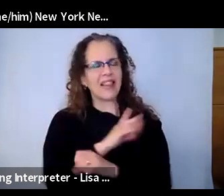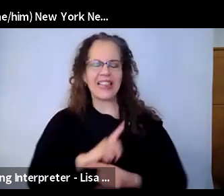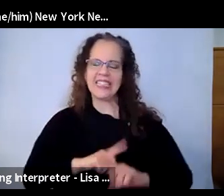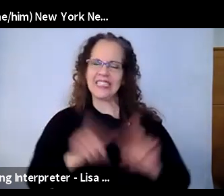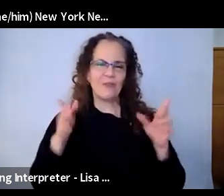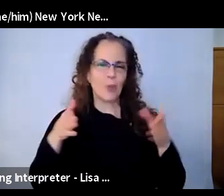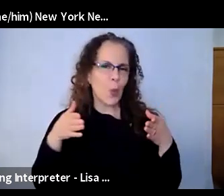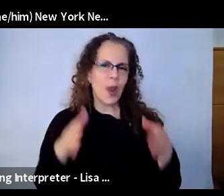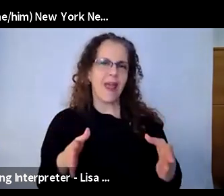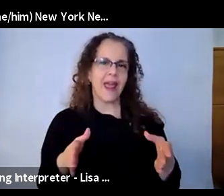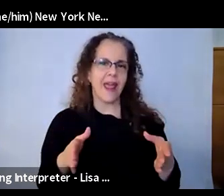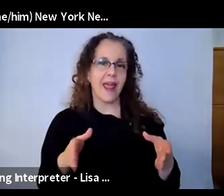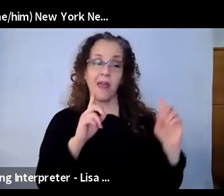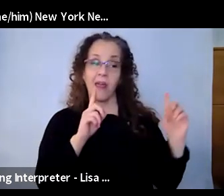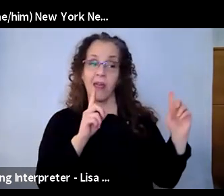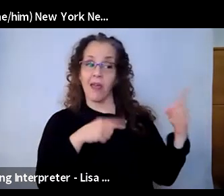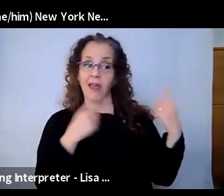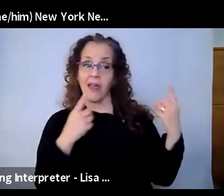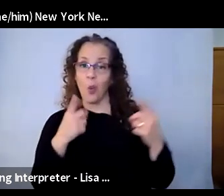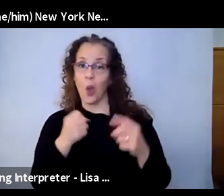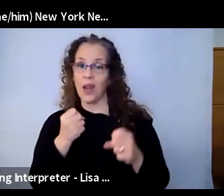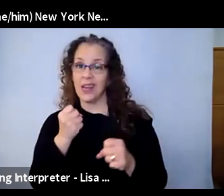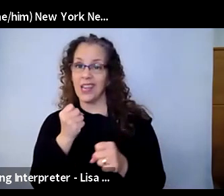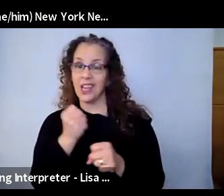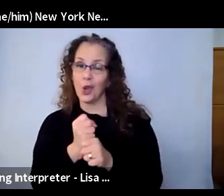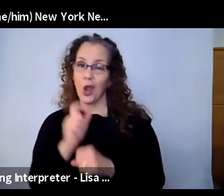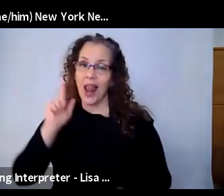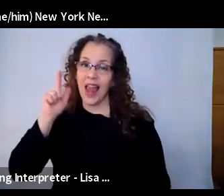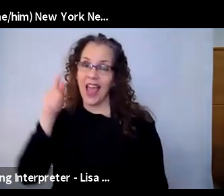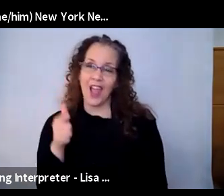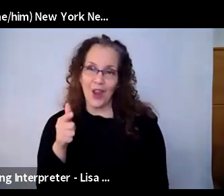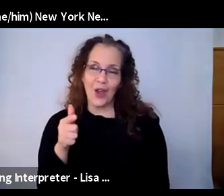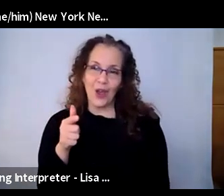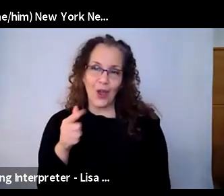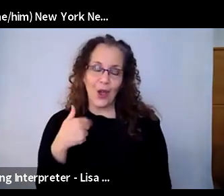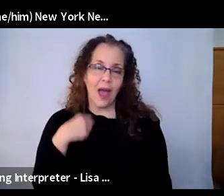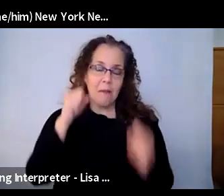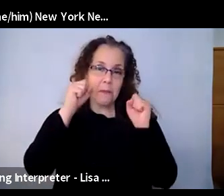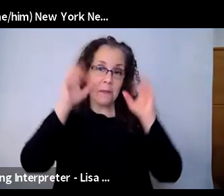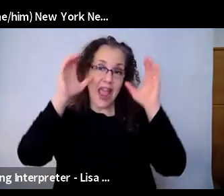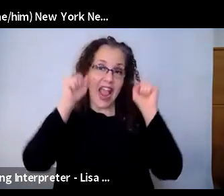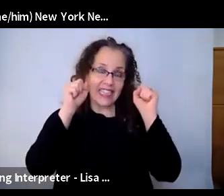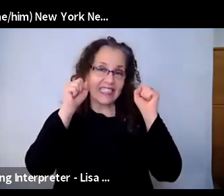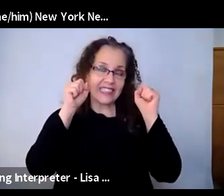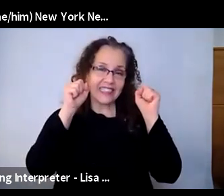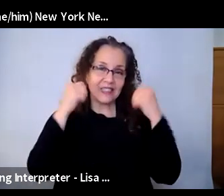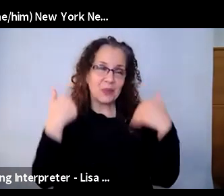year has gone by. And now I'm sort of in amazement of the many, many things that we have done when we stopped thinking